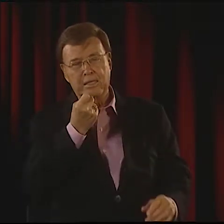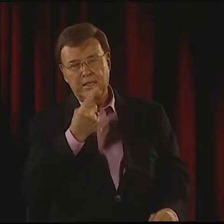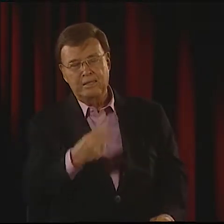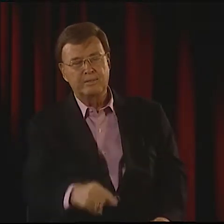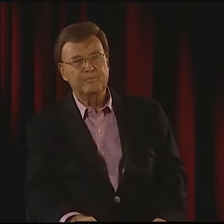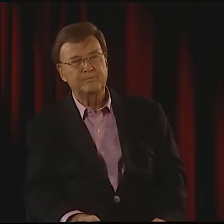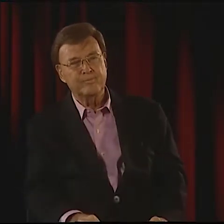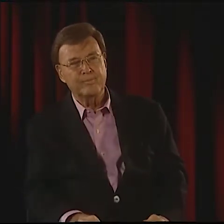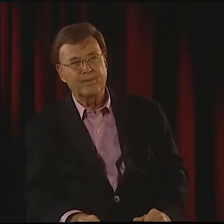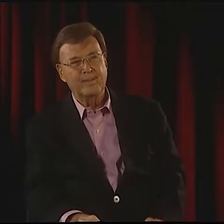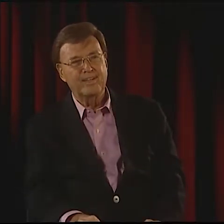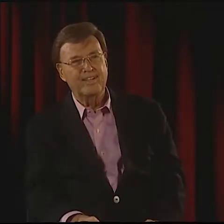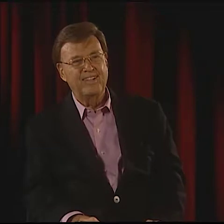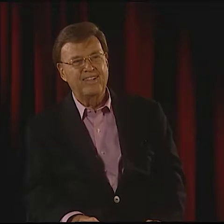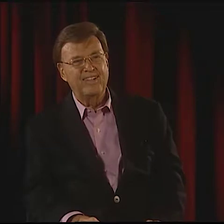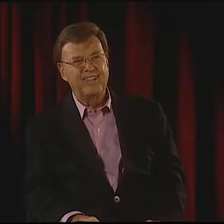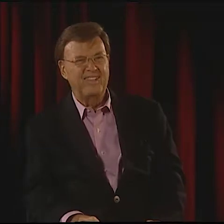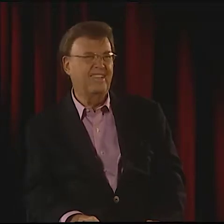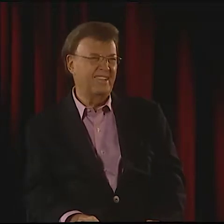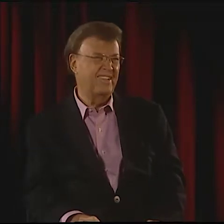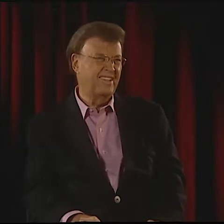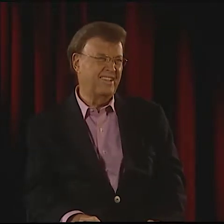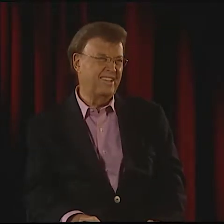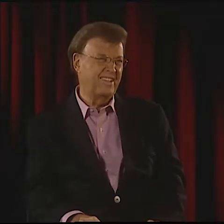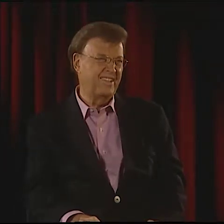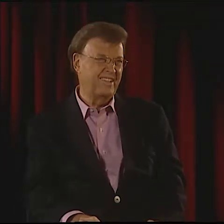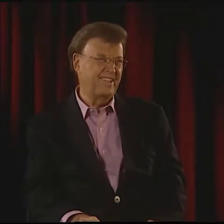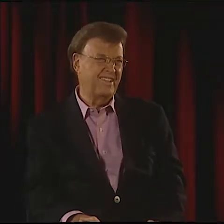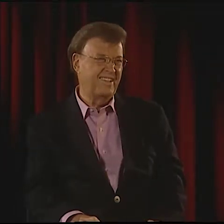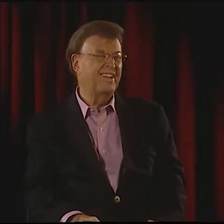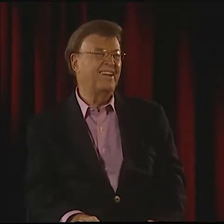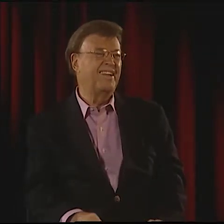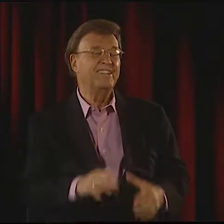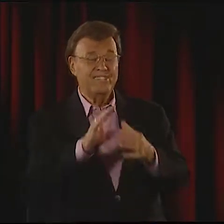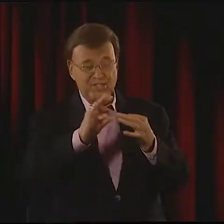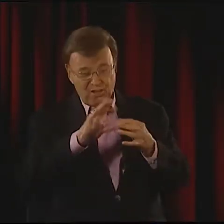WITH WORDS AND THEIR MEANING, YES, I UNDERSTAND.